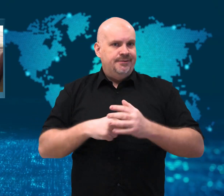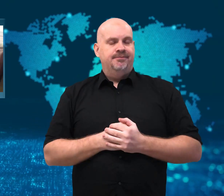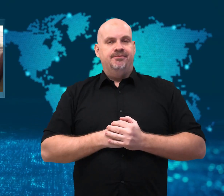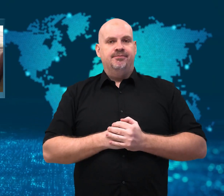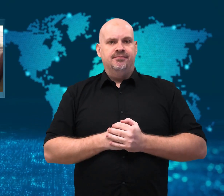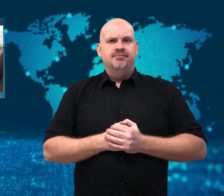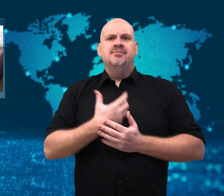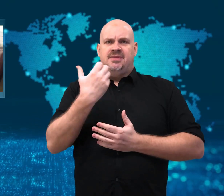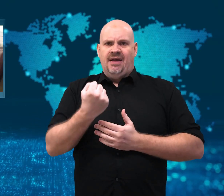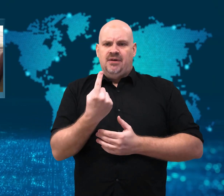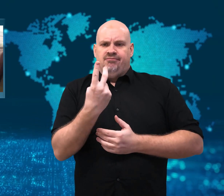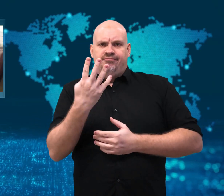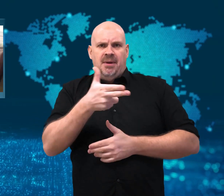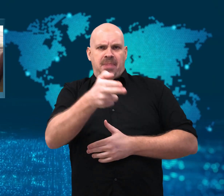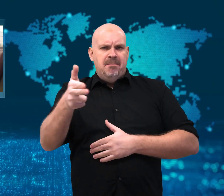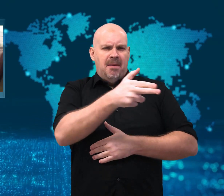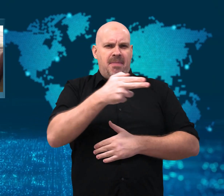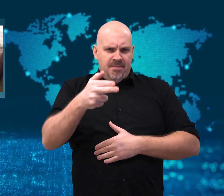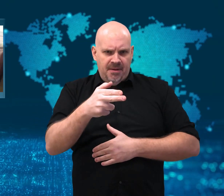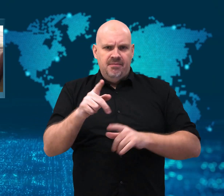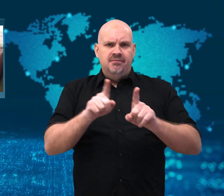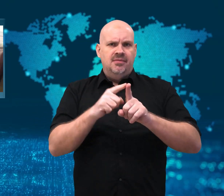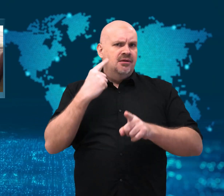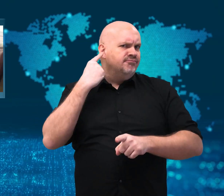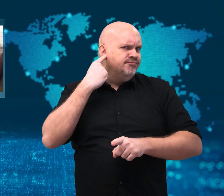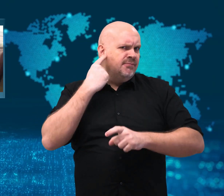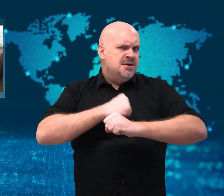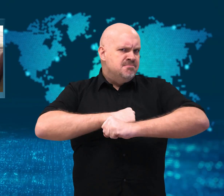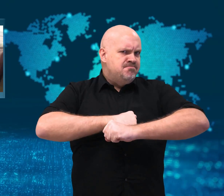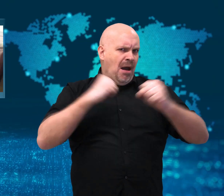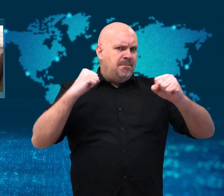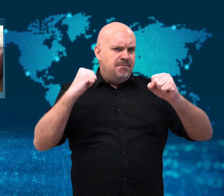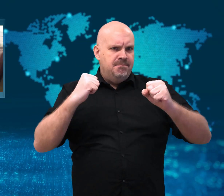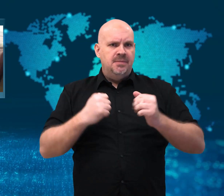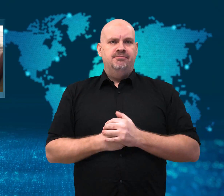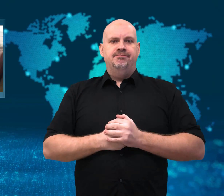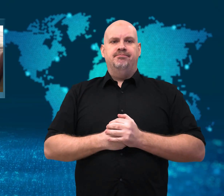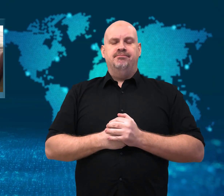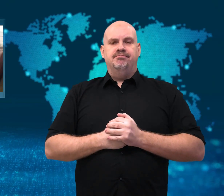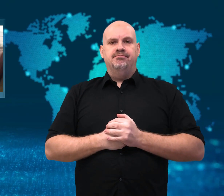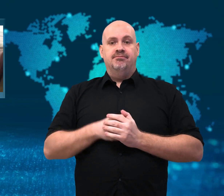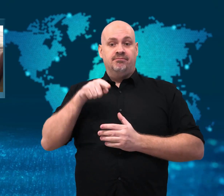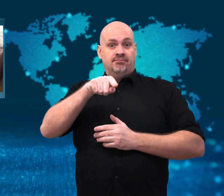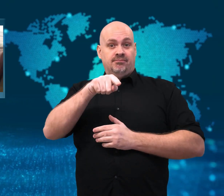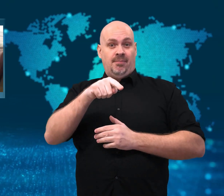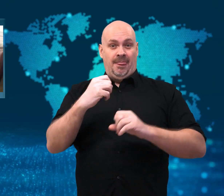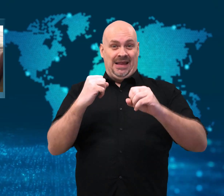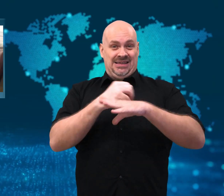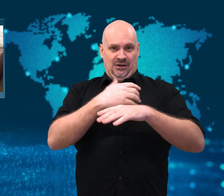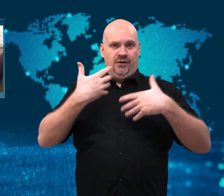A live stream of the religious service was being shown on